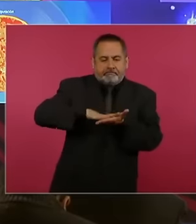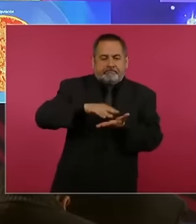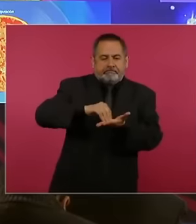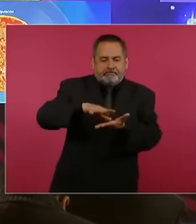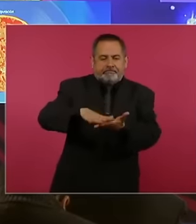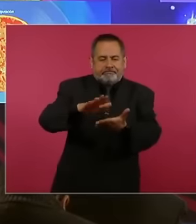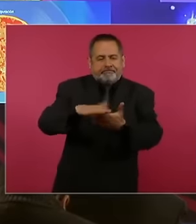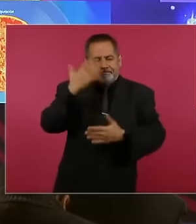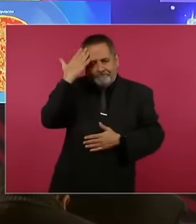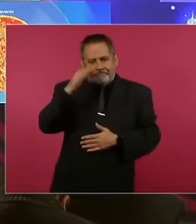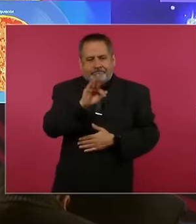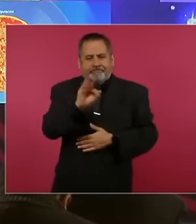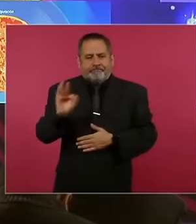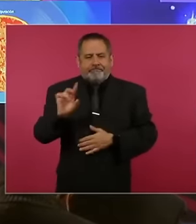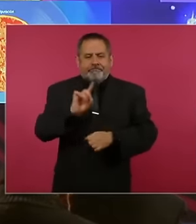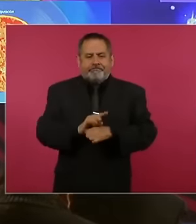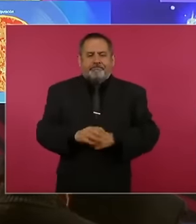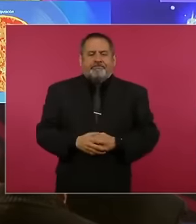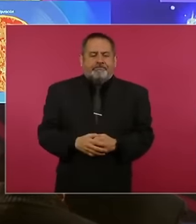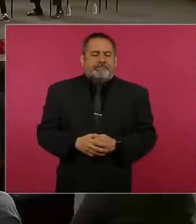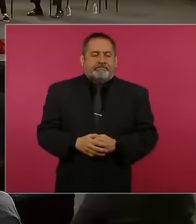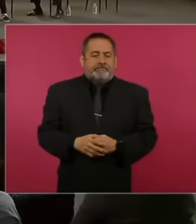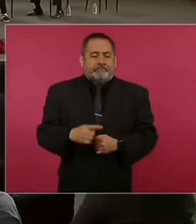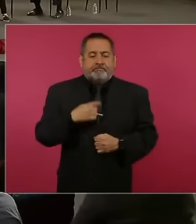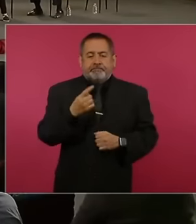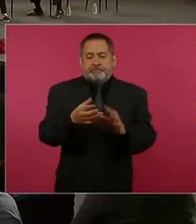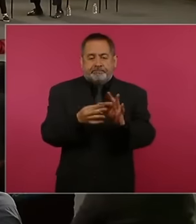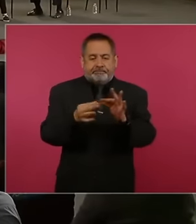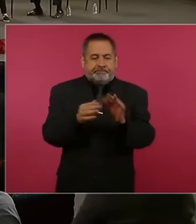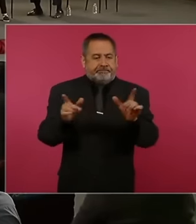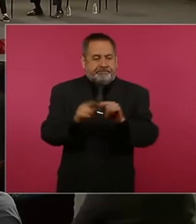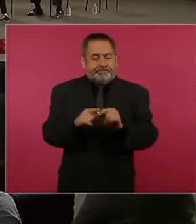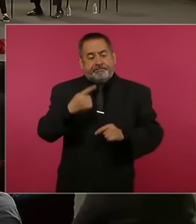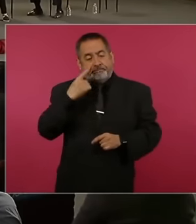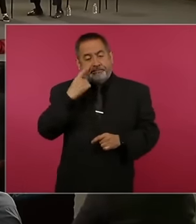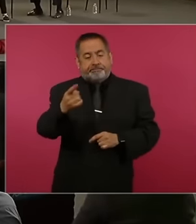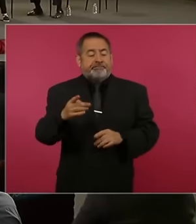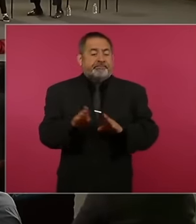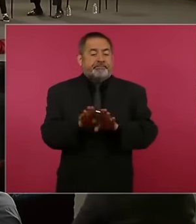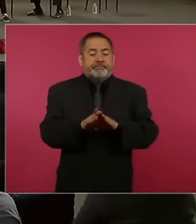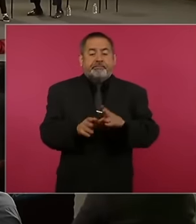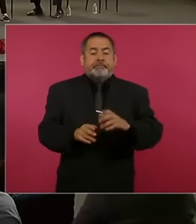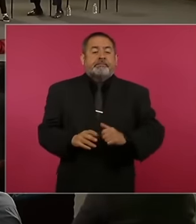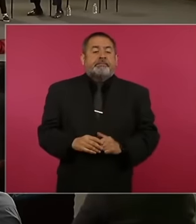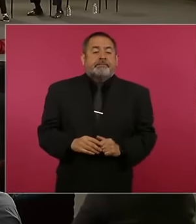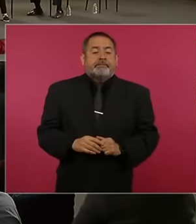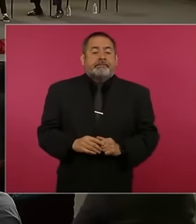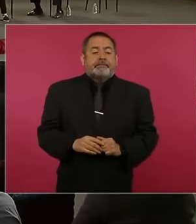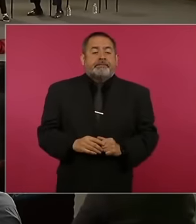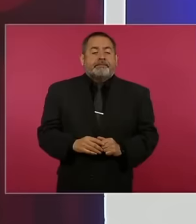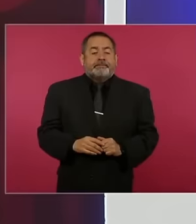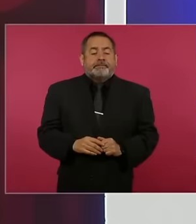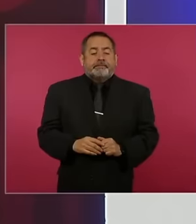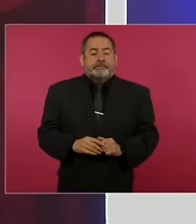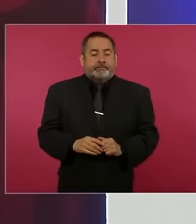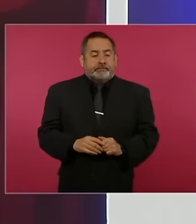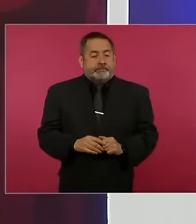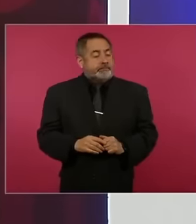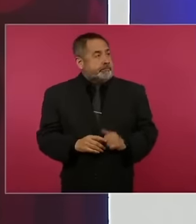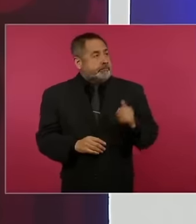going very quickly just to explain that eh eh la la la eclipses have allowed us